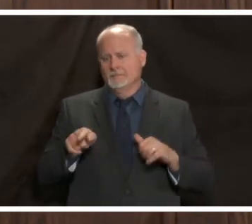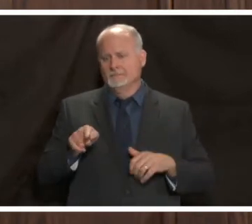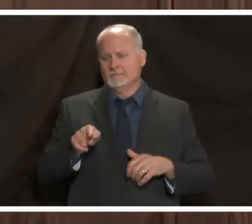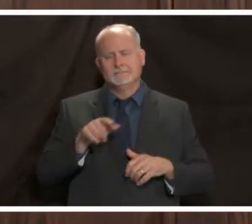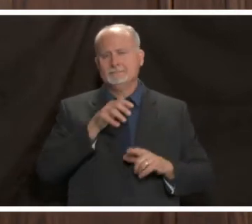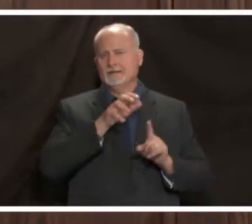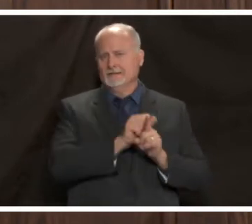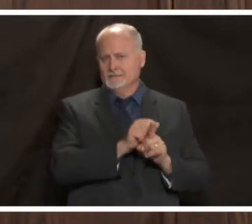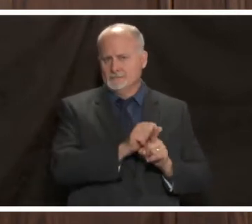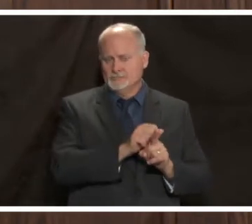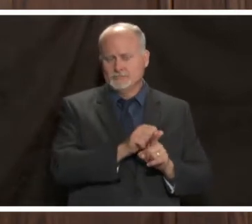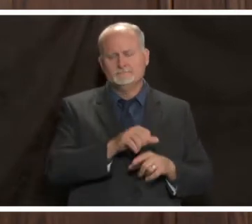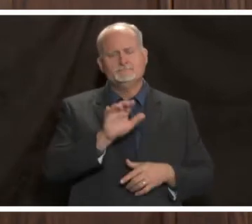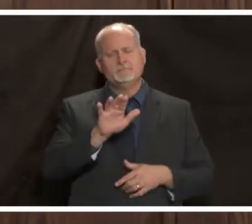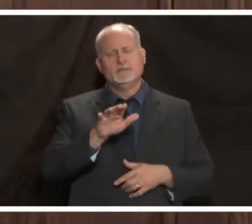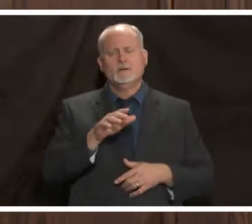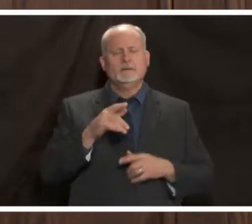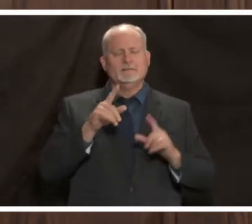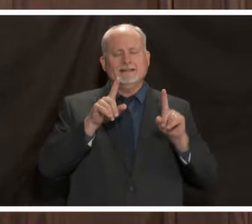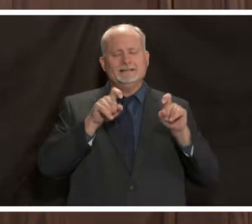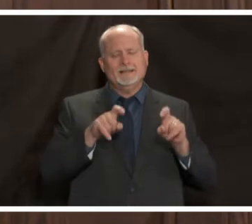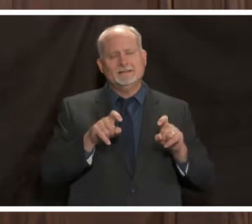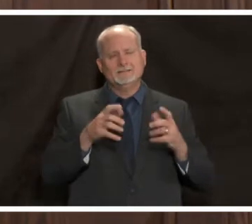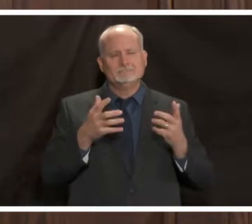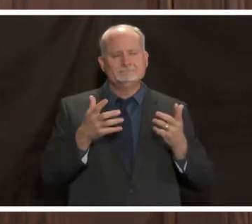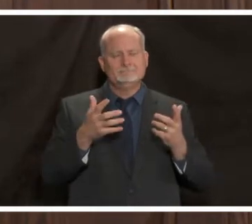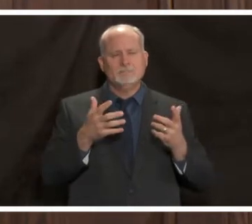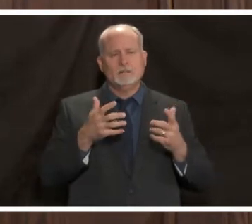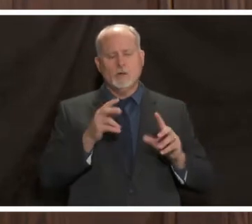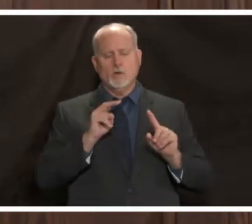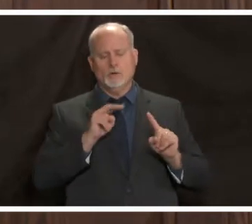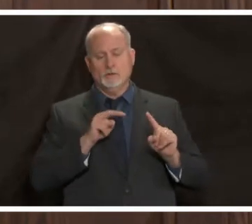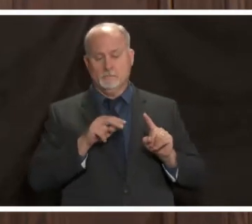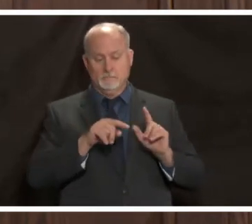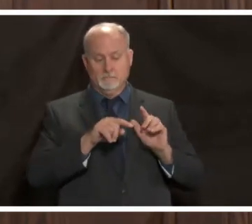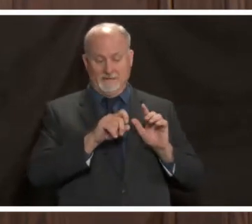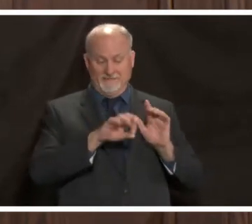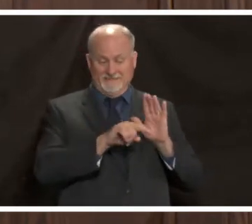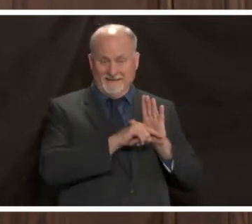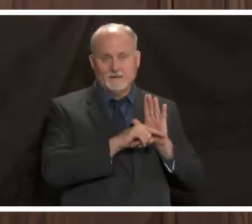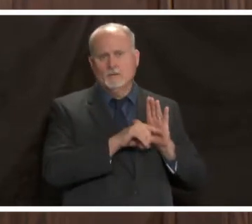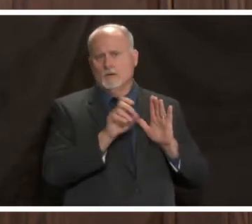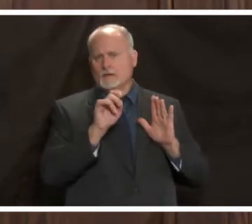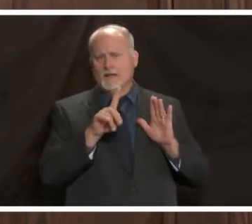the mindset of looking for a positive result and if it's negative okay you breathe a little bit